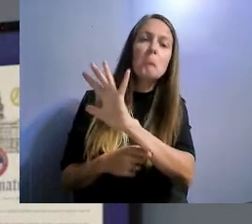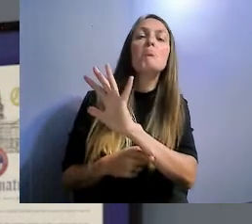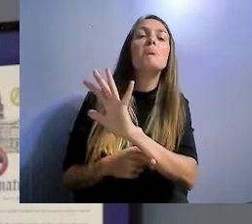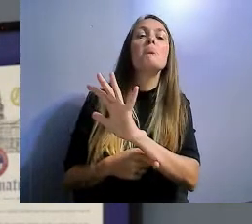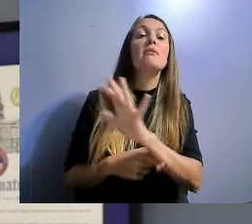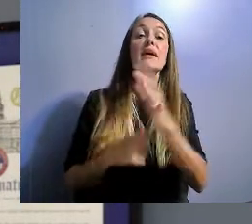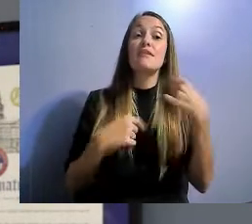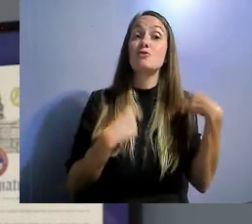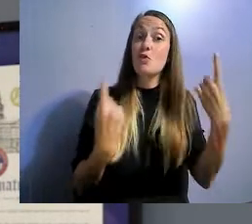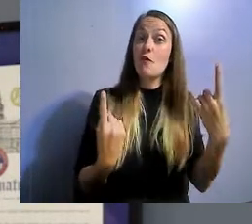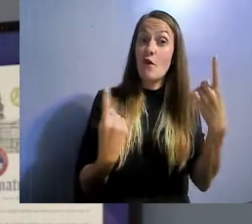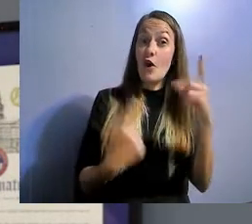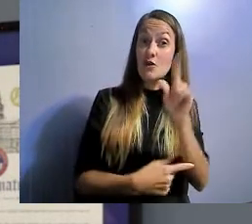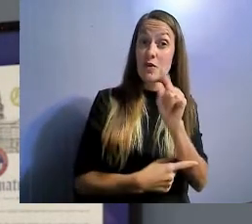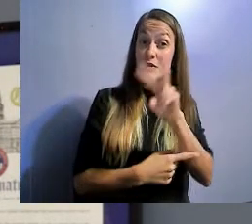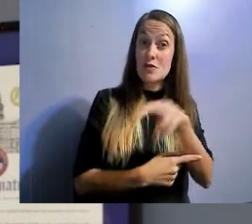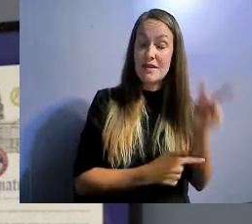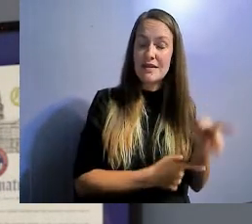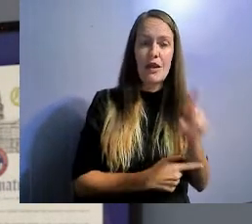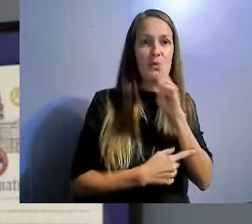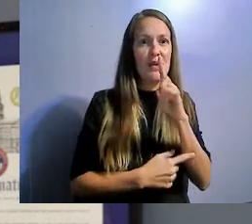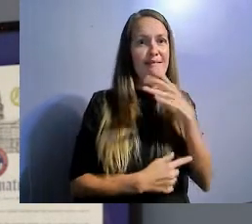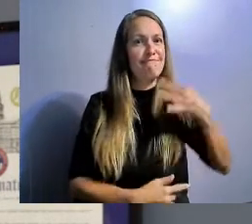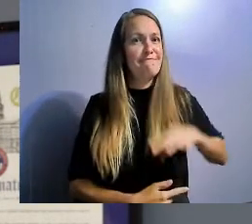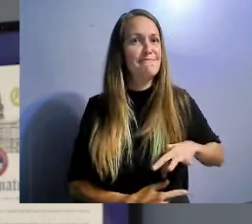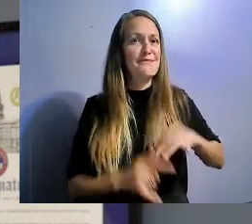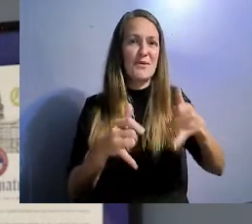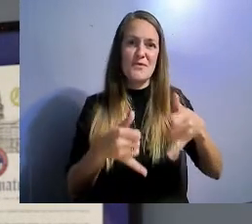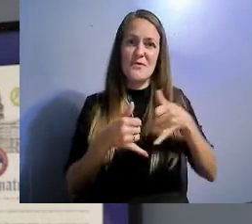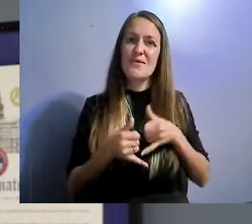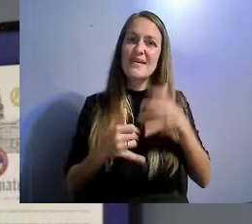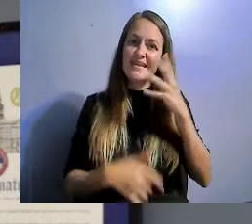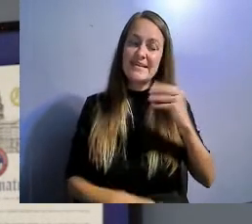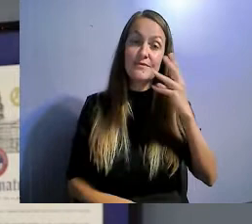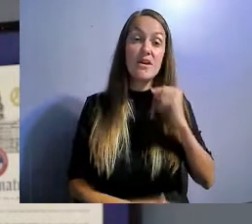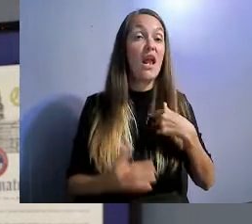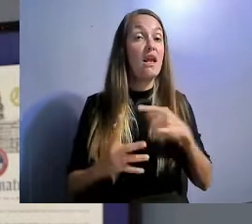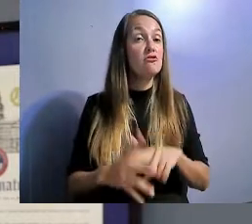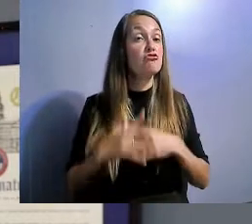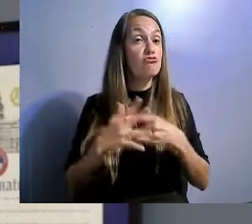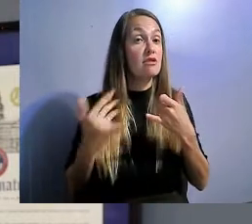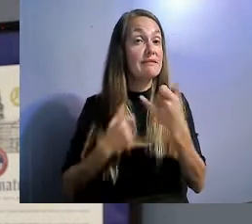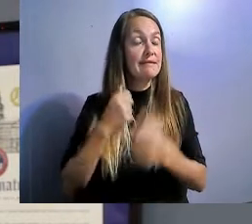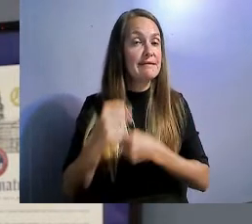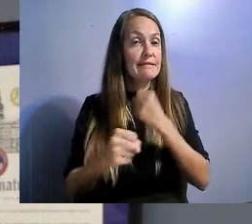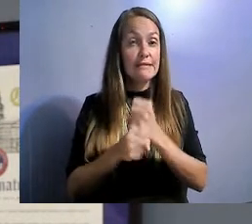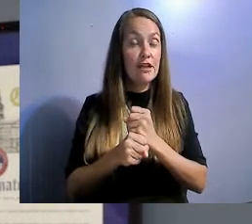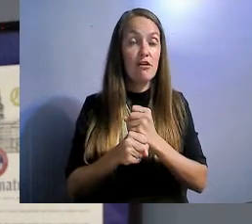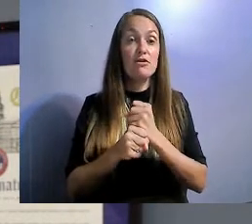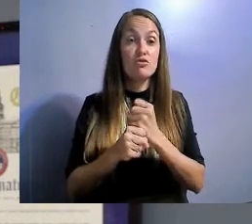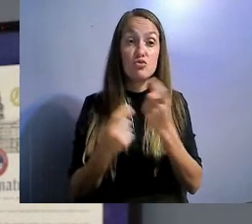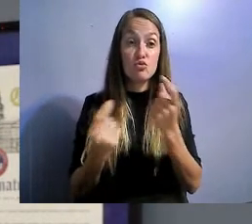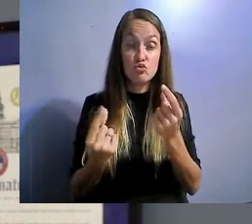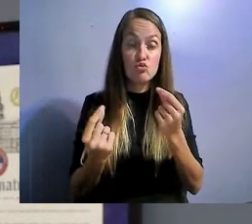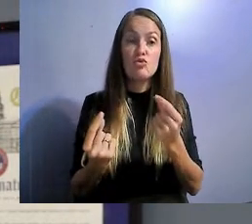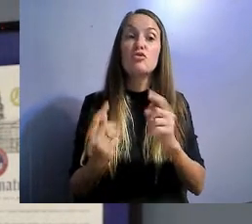I began the year by revamping our flagship training which is our basic advocacy training series.